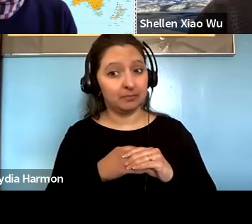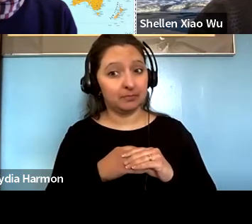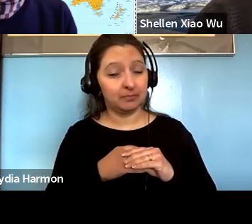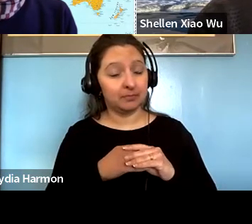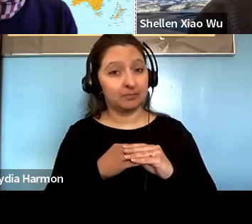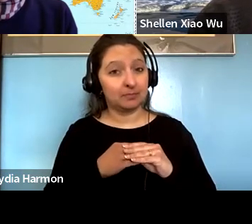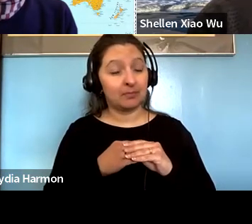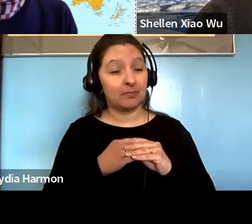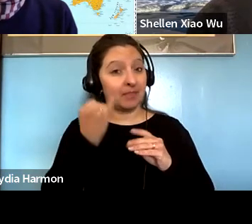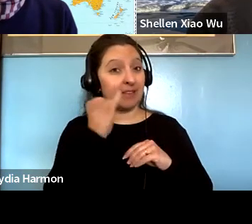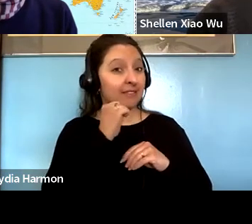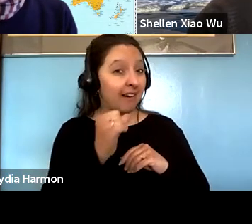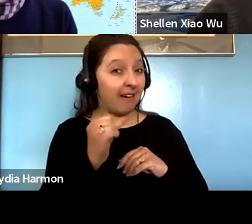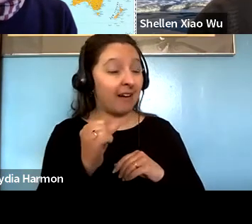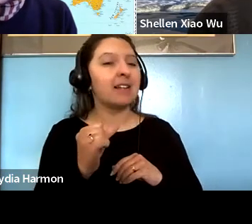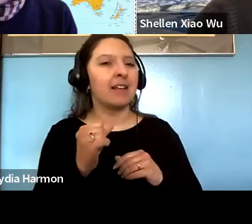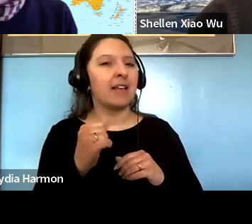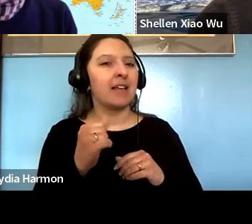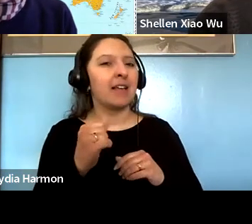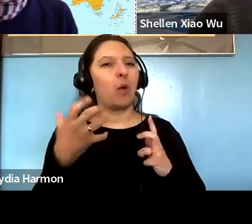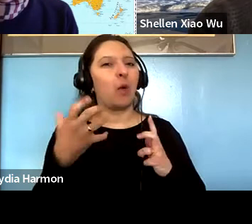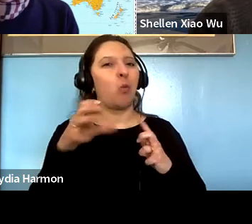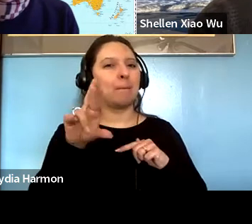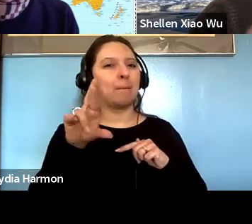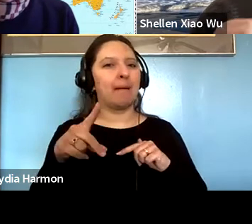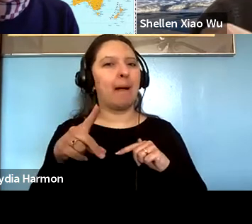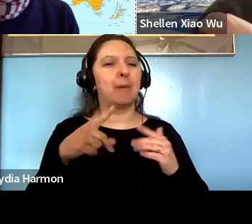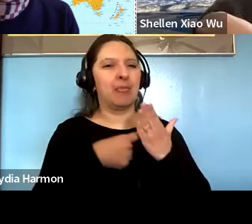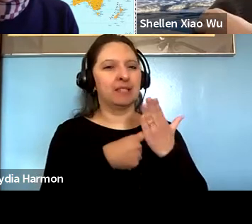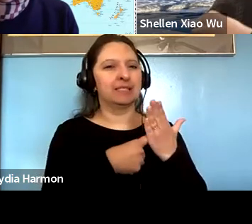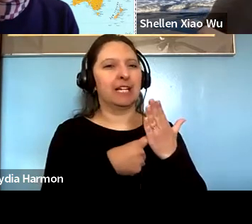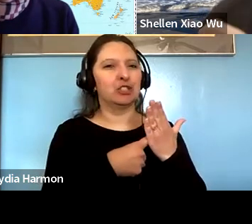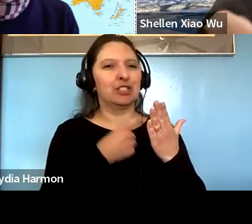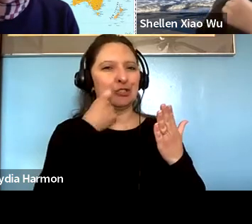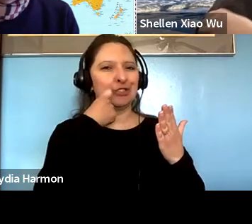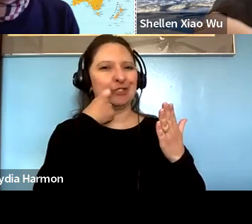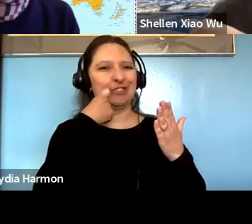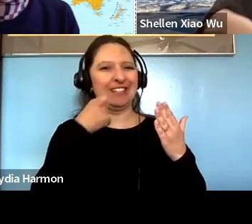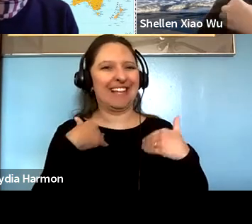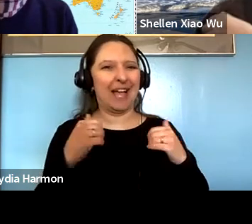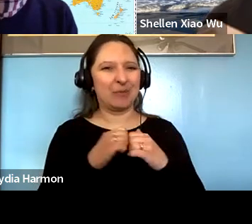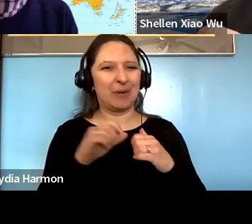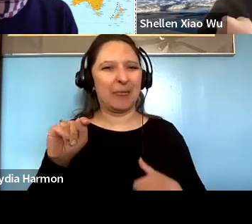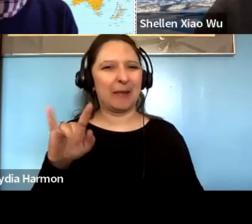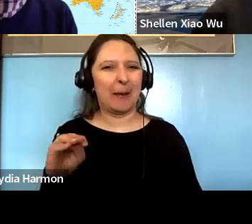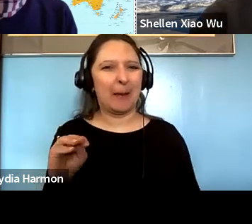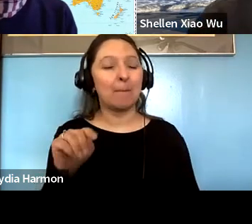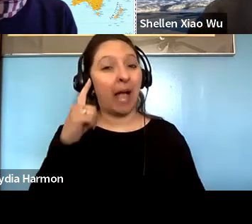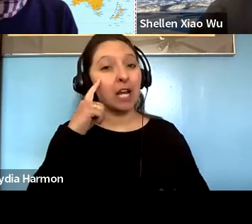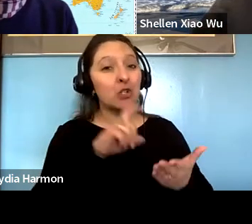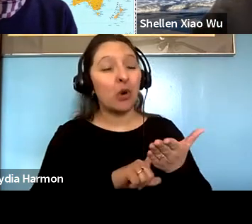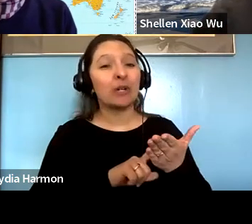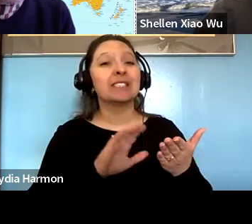Paul Gellert: If not, I wanted to pick up actually on the discussion you just had with with TIM and I noticed in your type ology that the culture of.